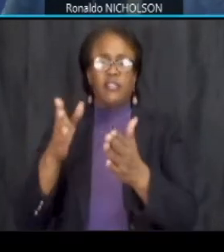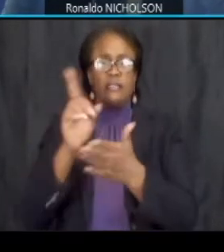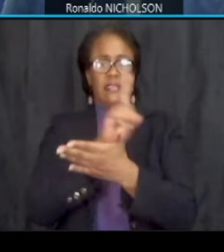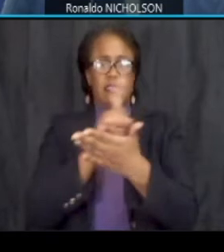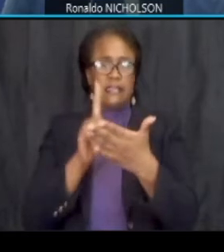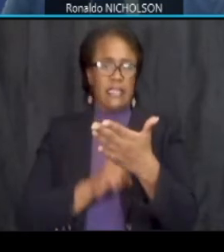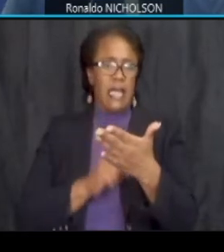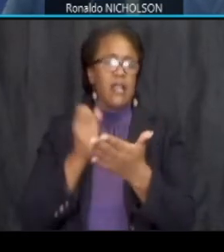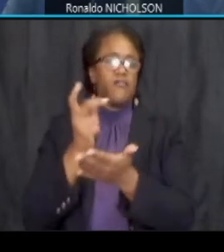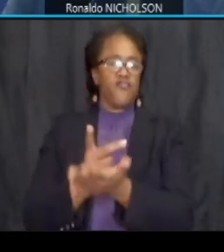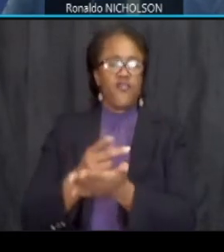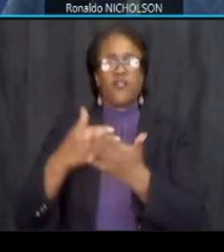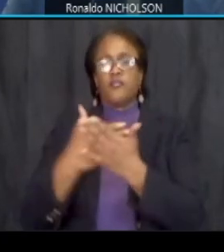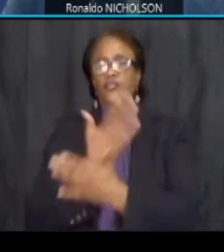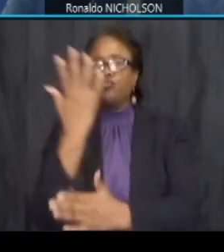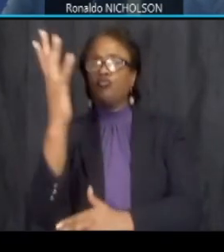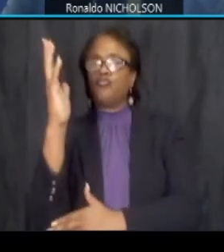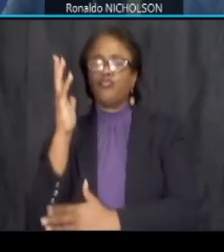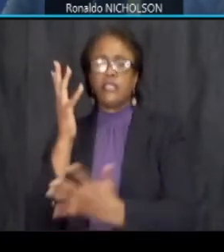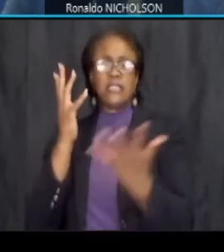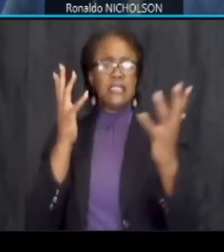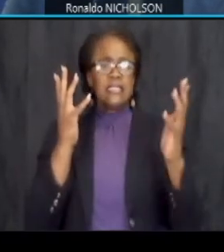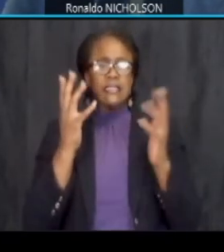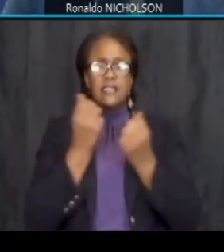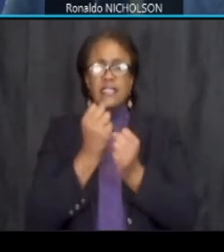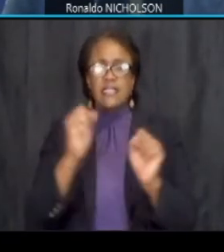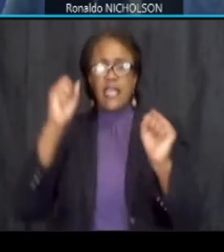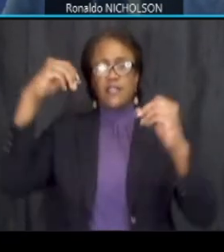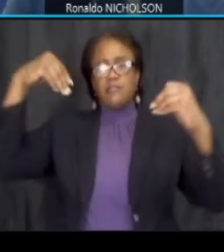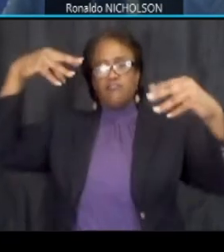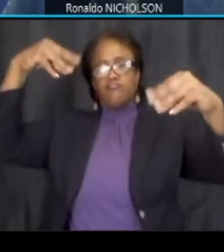new trees safety lighting throughout the corridor